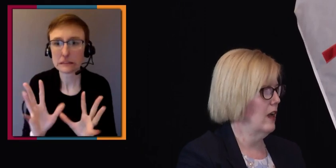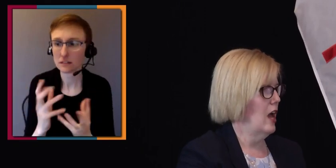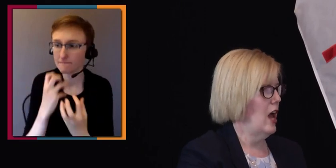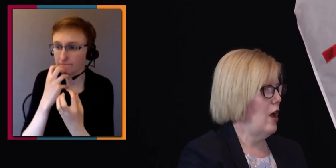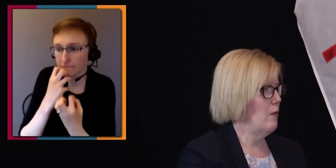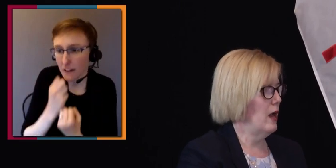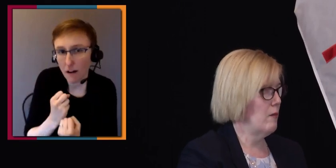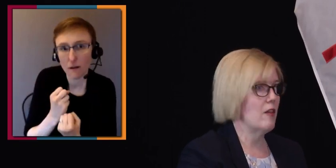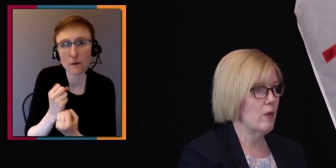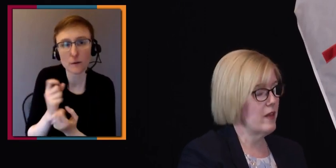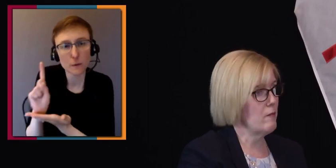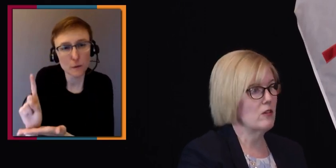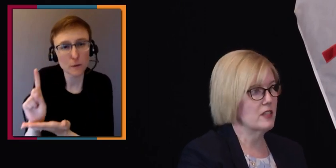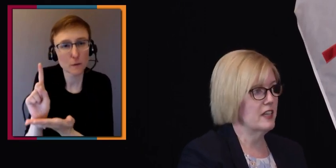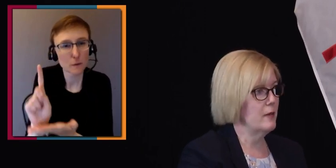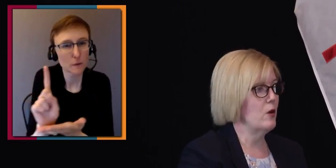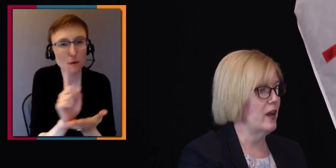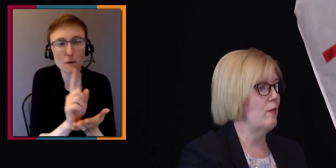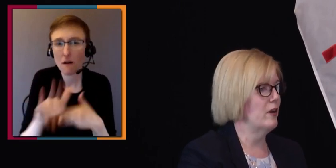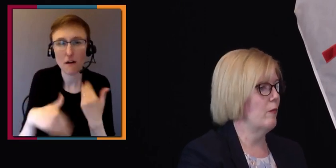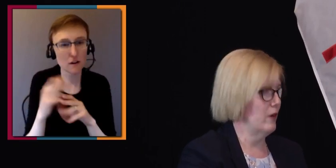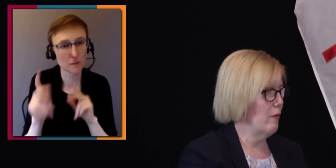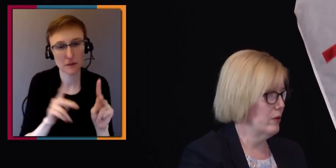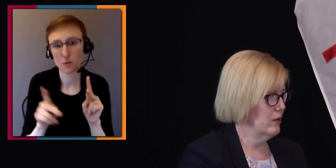And by the way, that bar is going to keep going up and up and up.